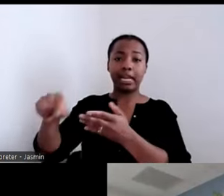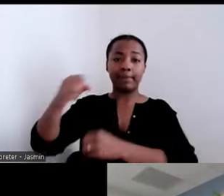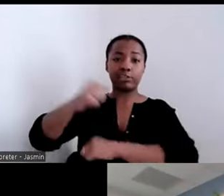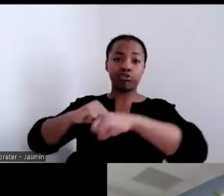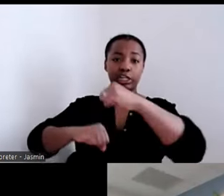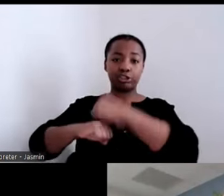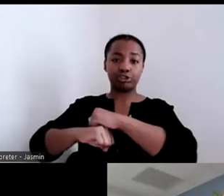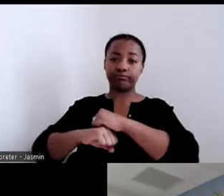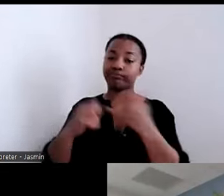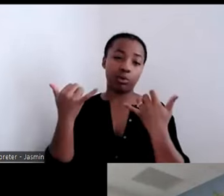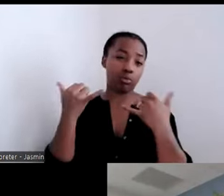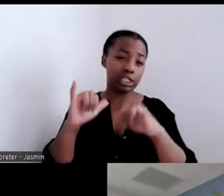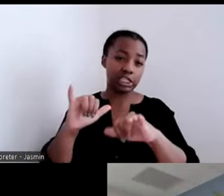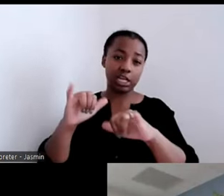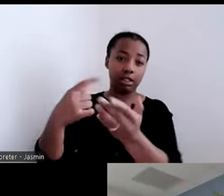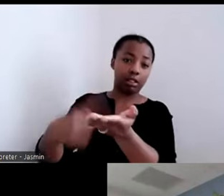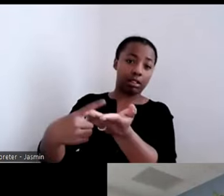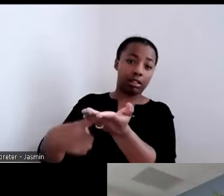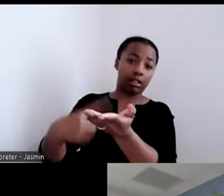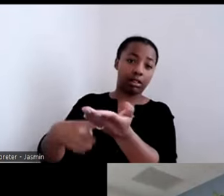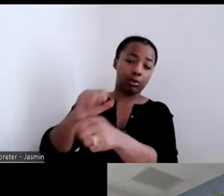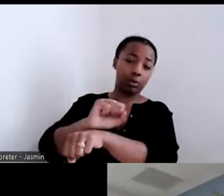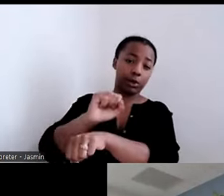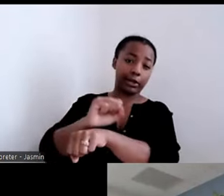From perspective of any